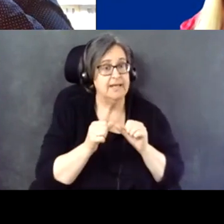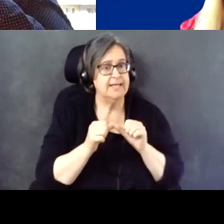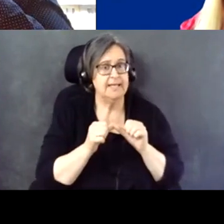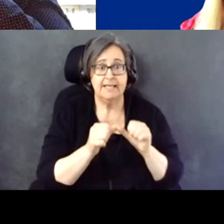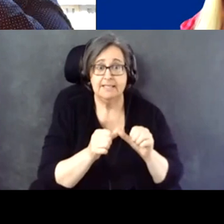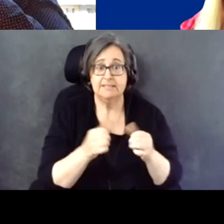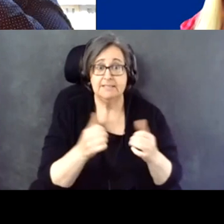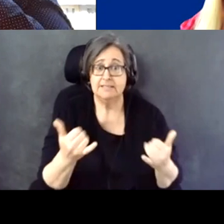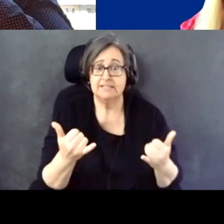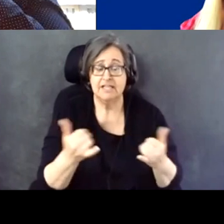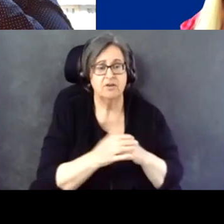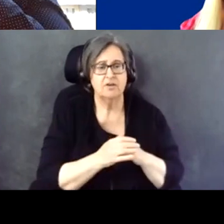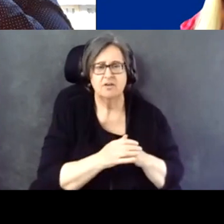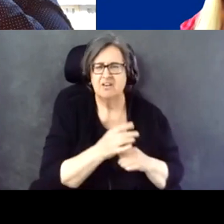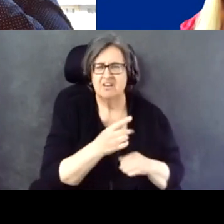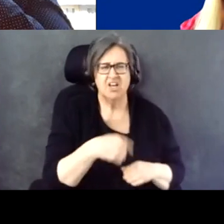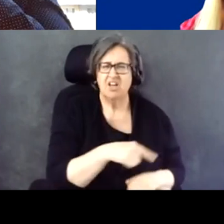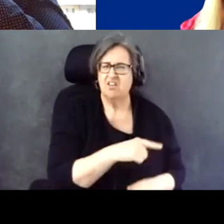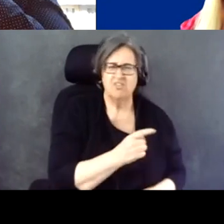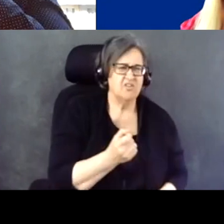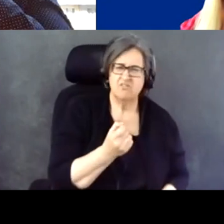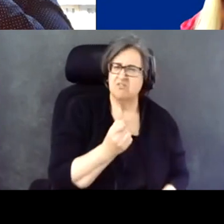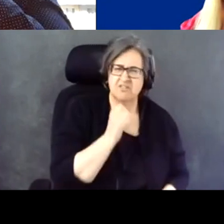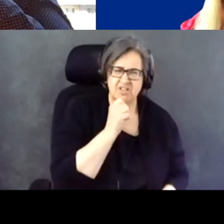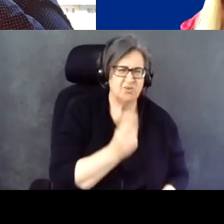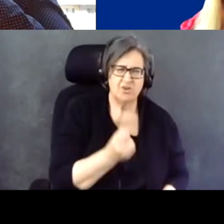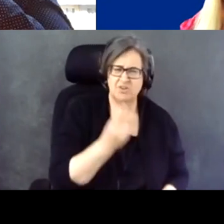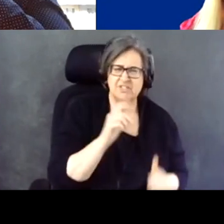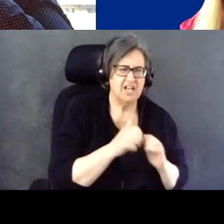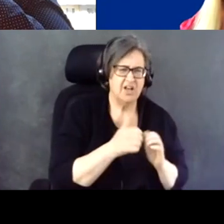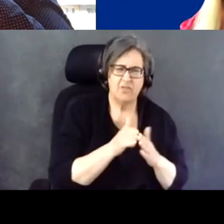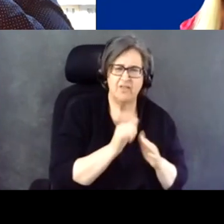don't really understand how it all works.